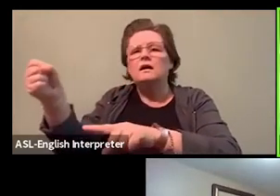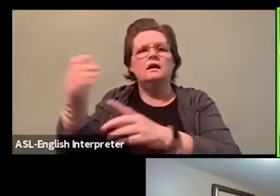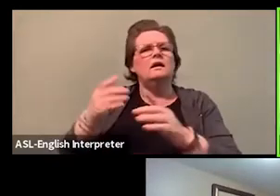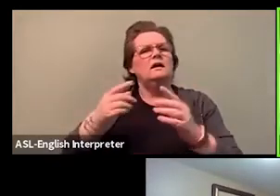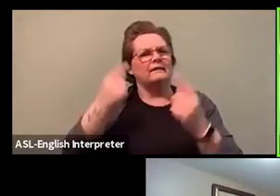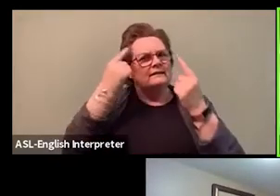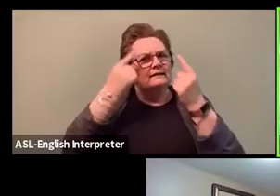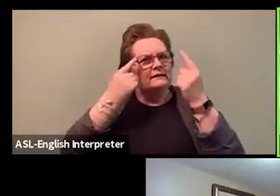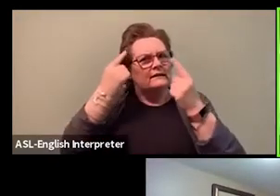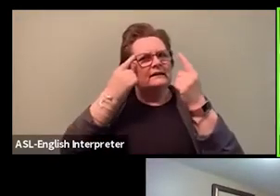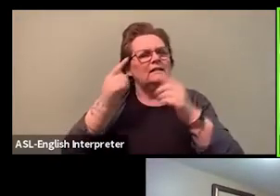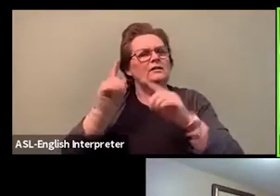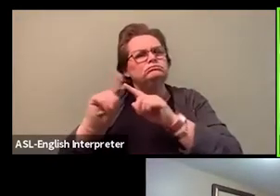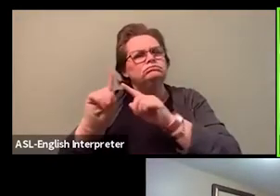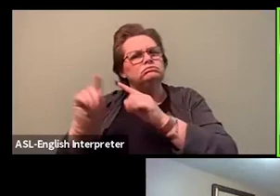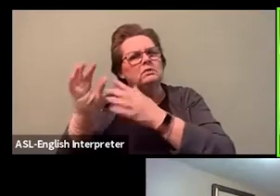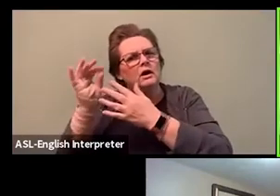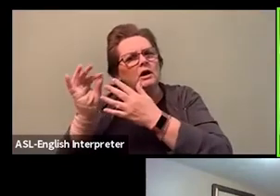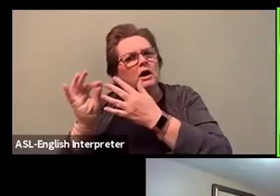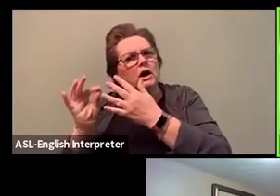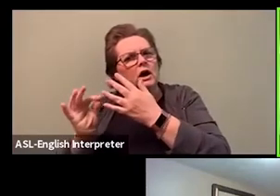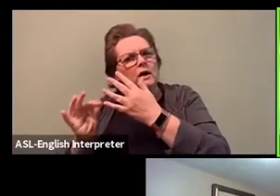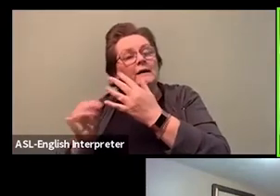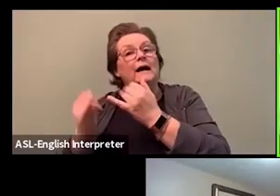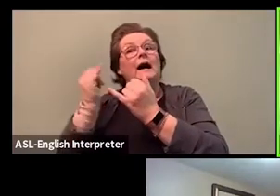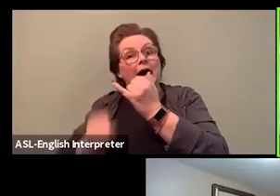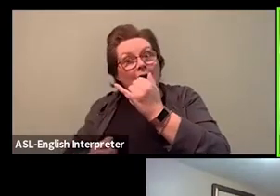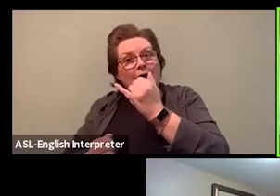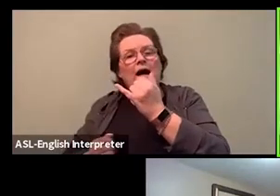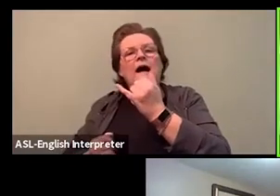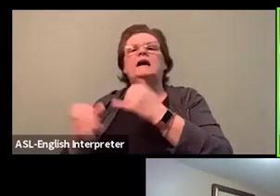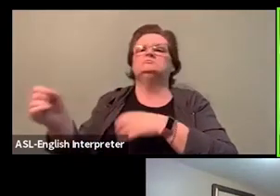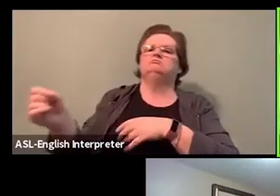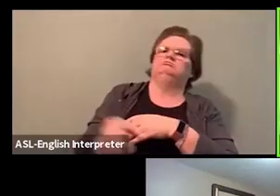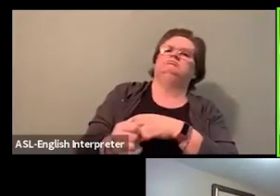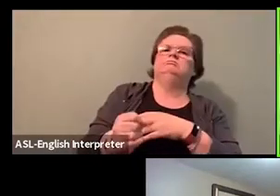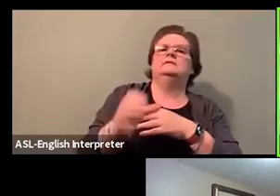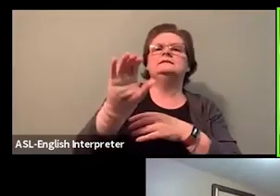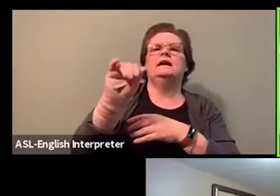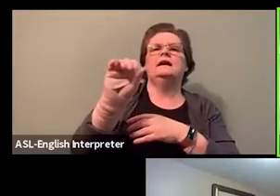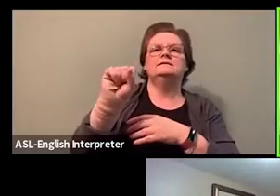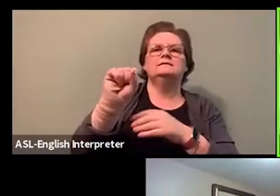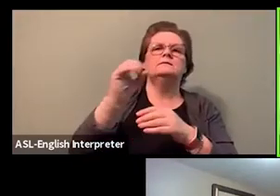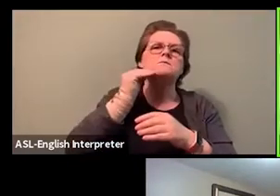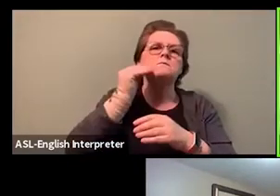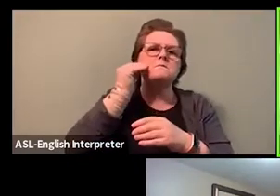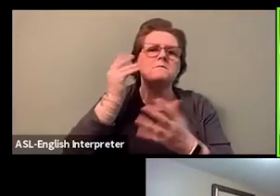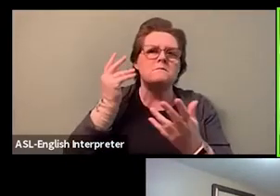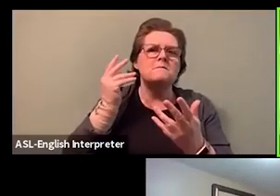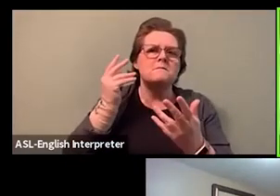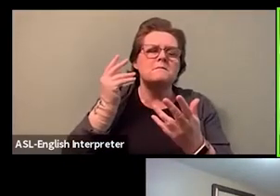So it's been a journey, and there's a lot to do, and there's a lot of healing that needs to be done